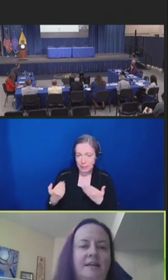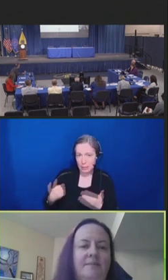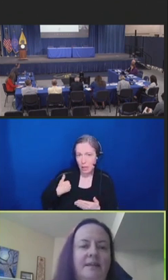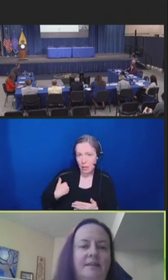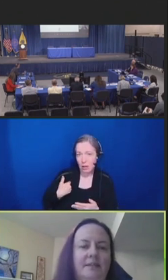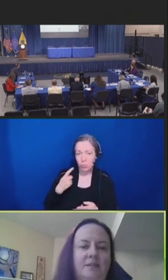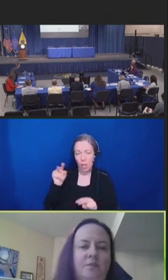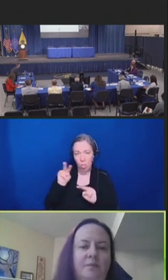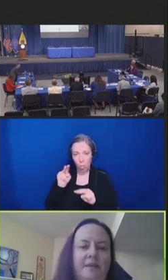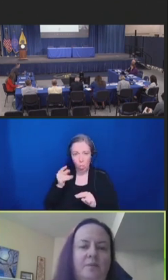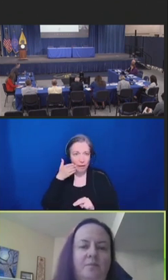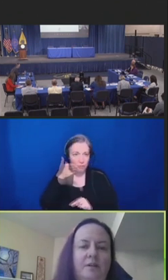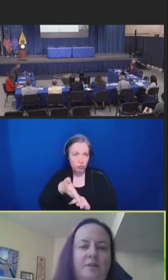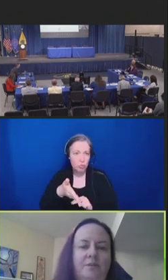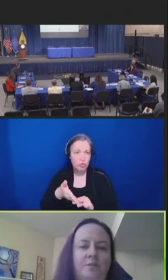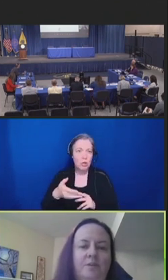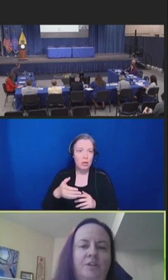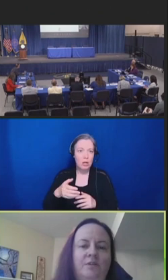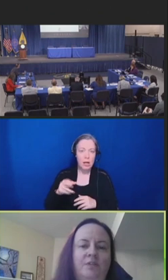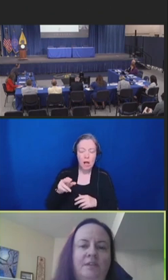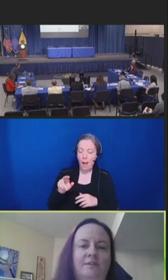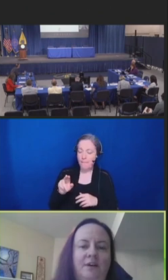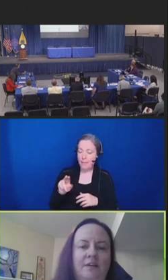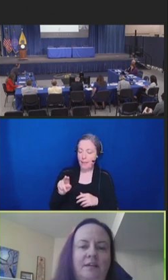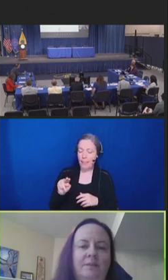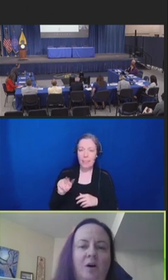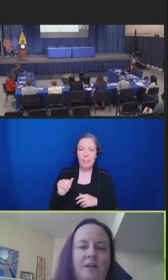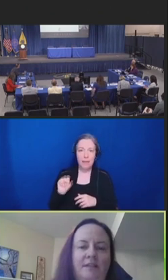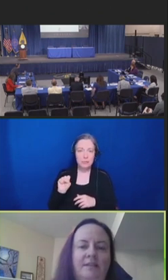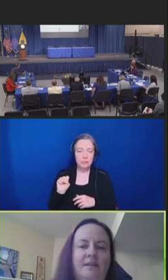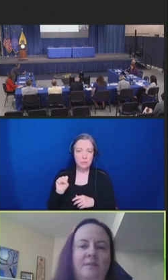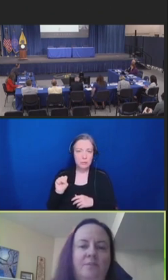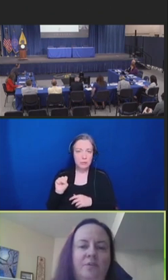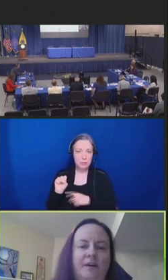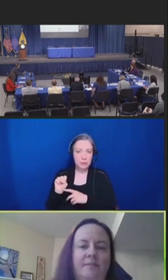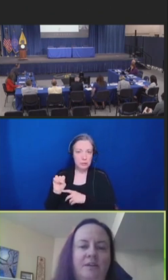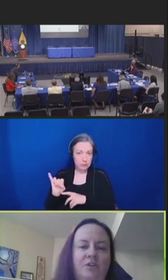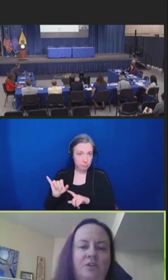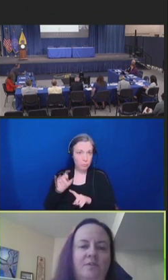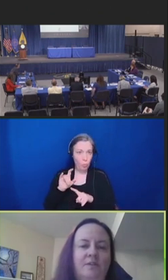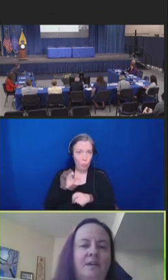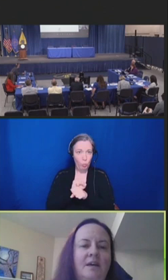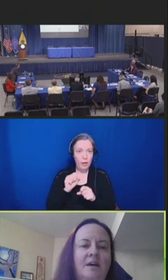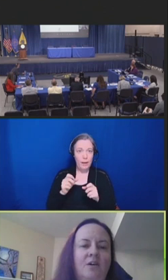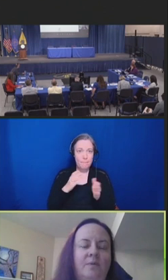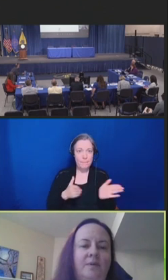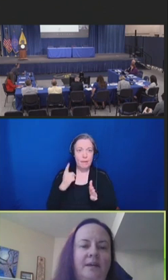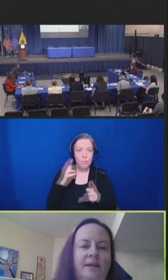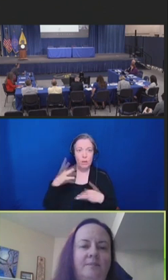NACI's work plan will include work to address various policy and program issues around items